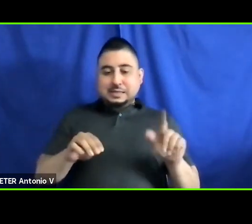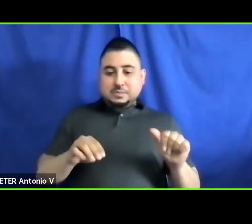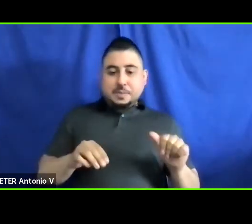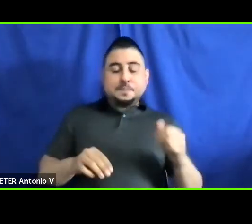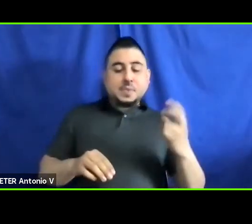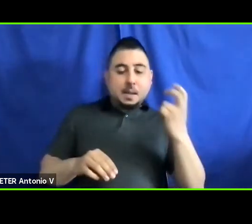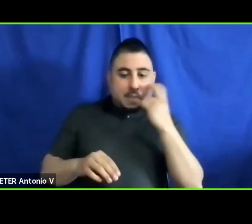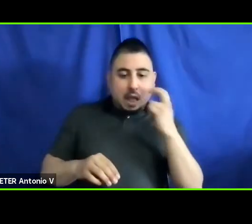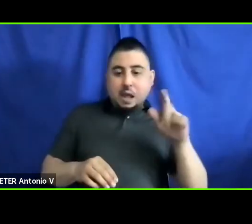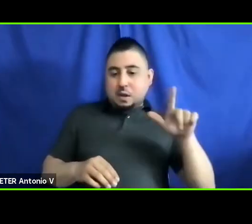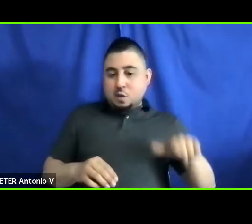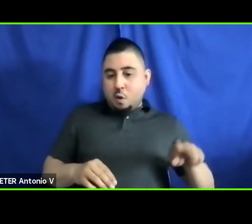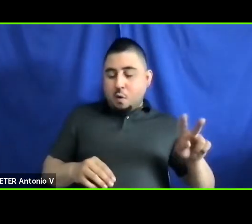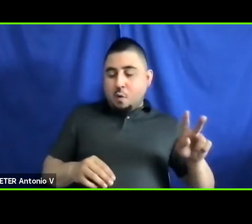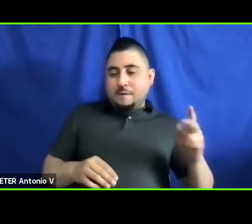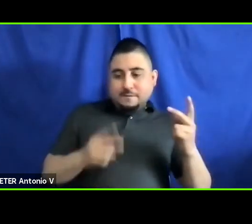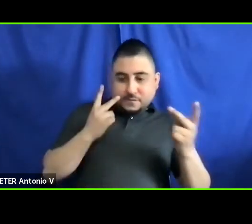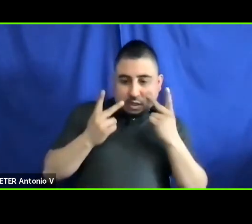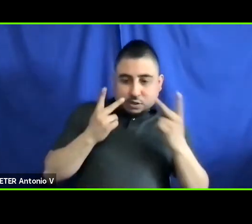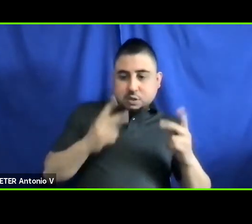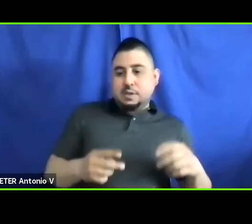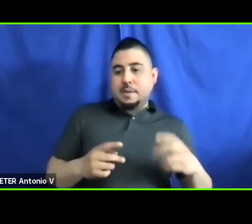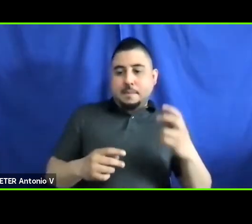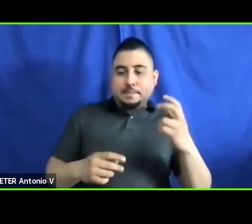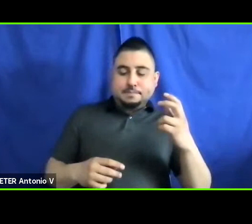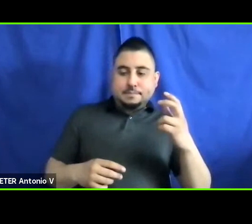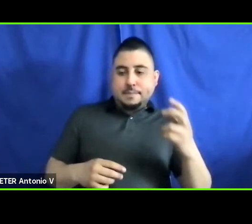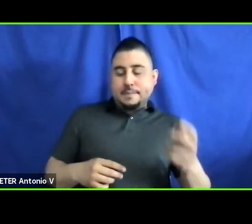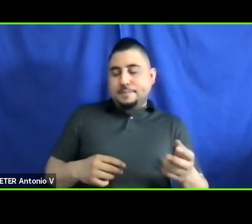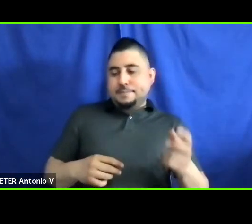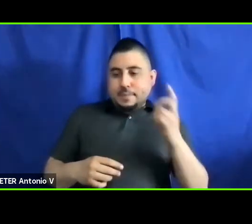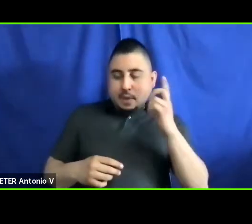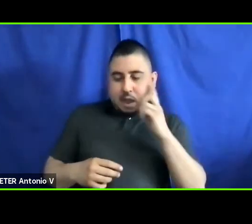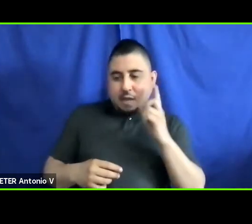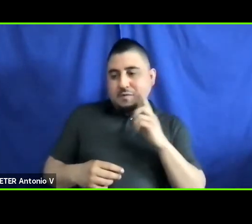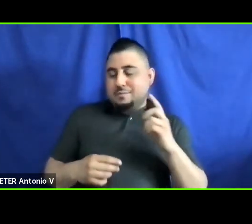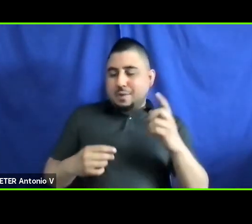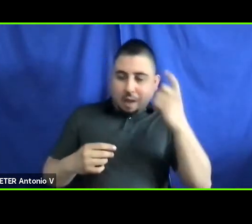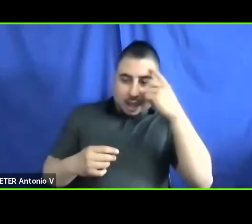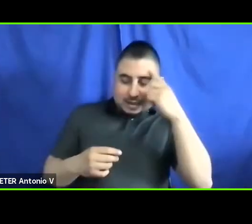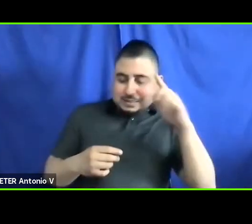hard-of-hearing, cognitive disabilities all of the groups within the disability community